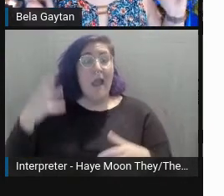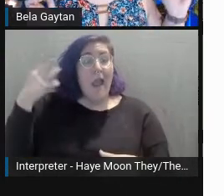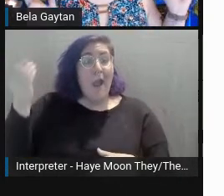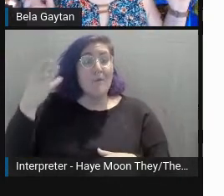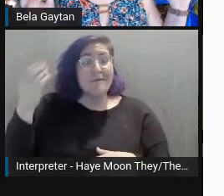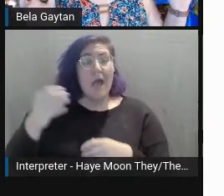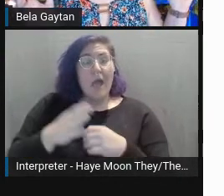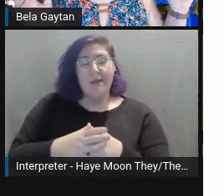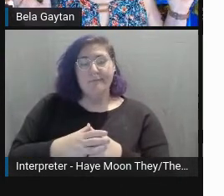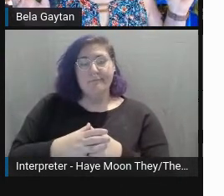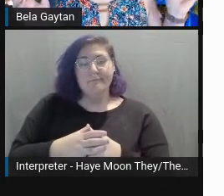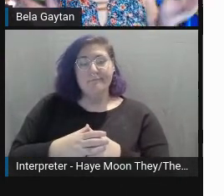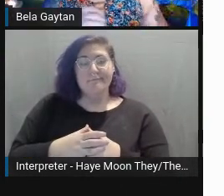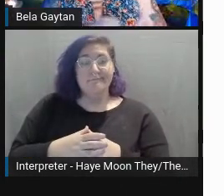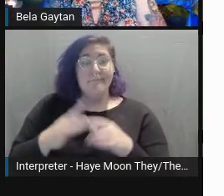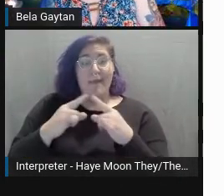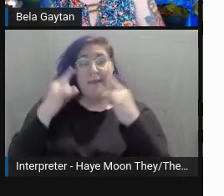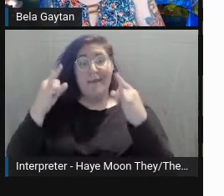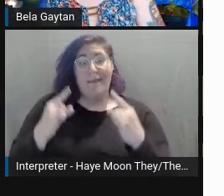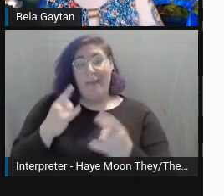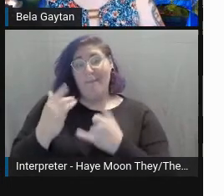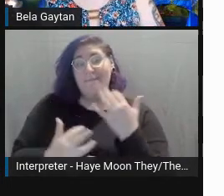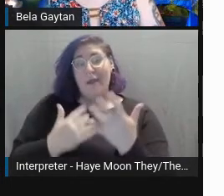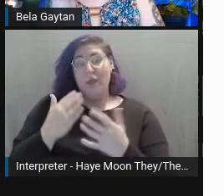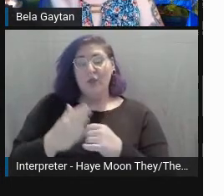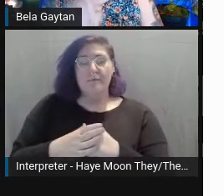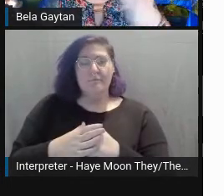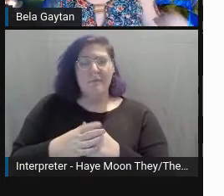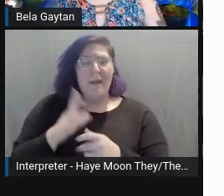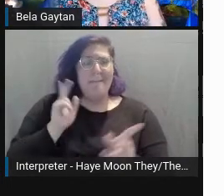and maybe people just bring whatever they want and throw it in